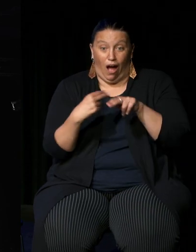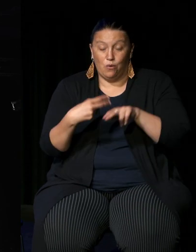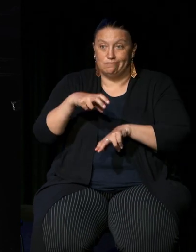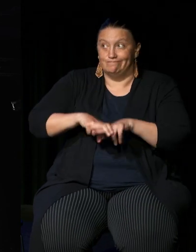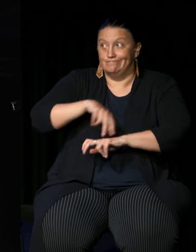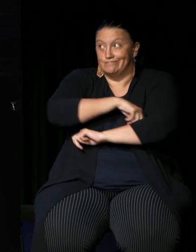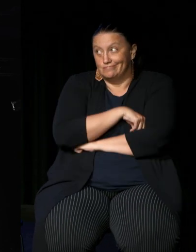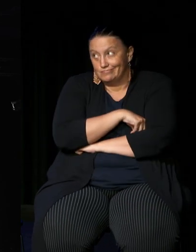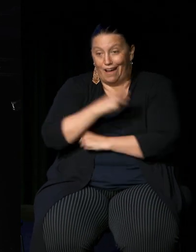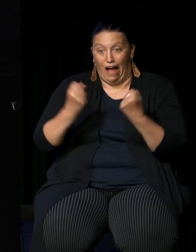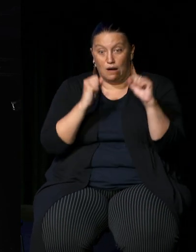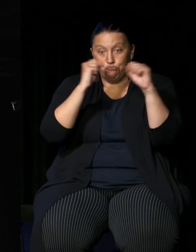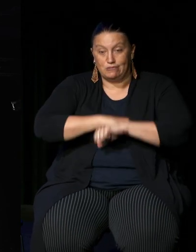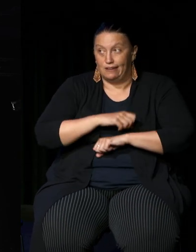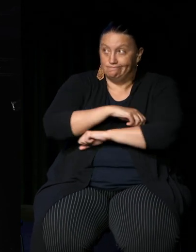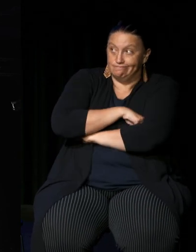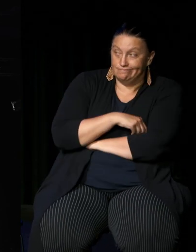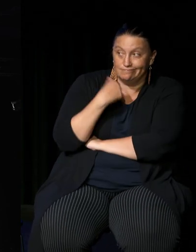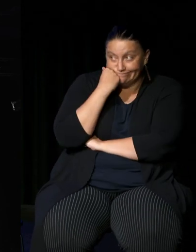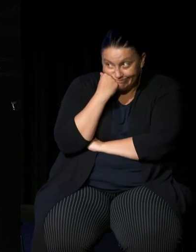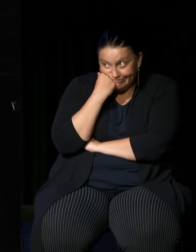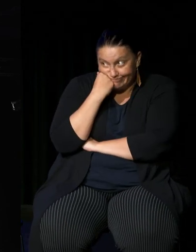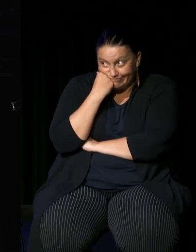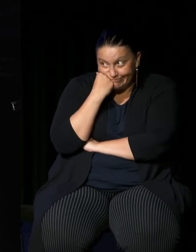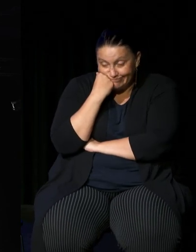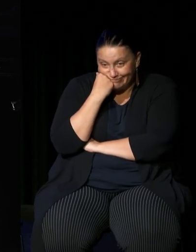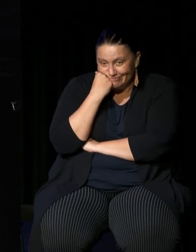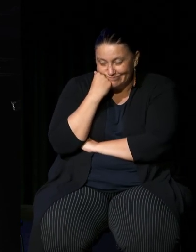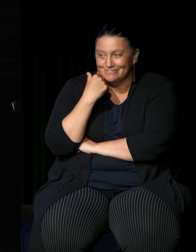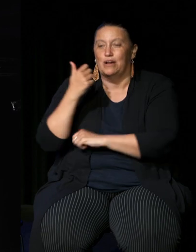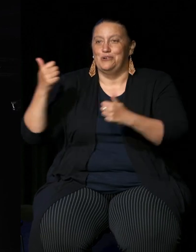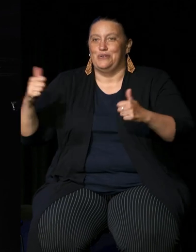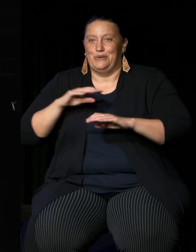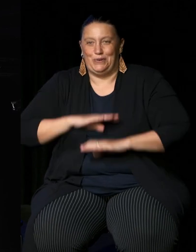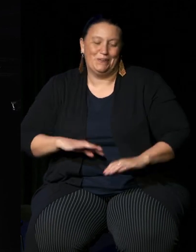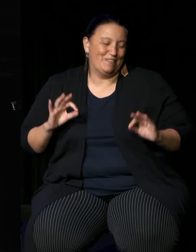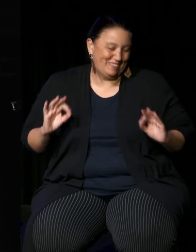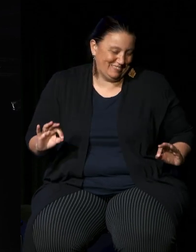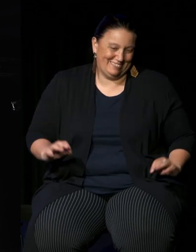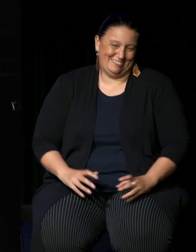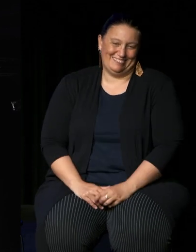broken down car and it has been a very difficult little time but but you're good yeah um let's talk